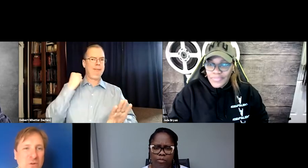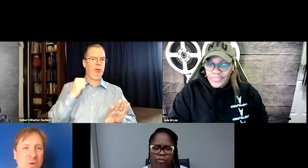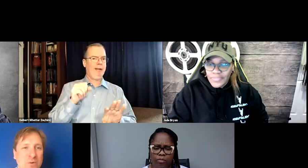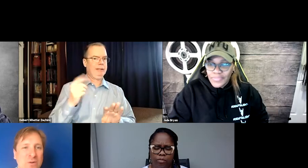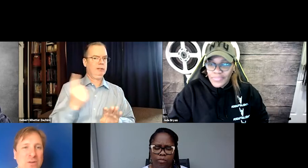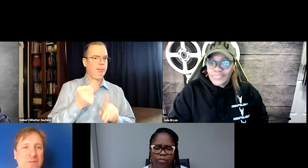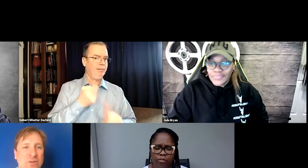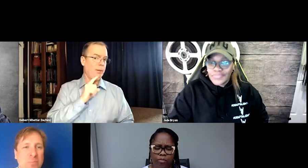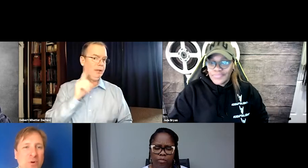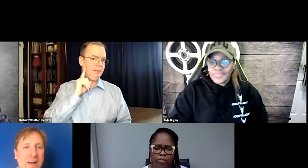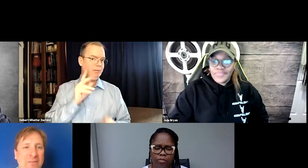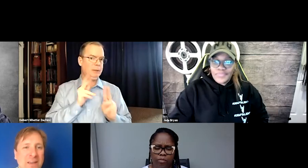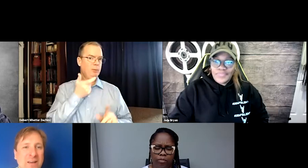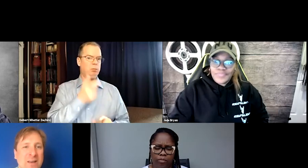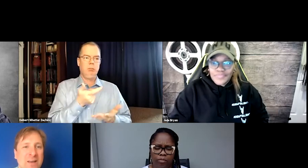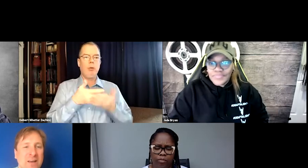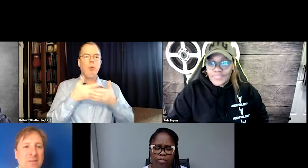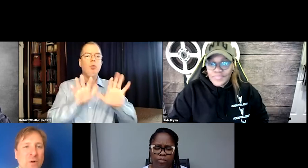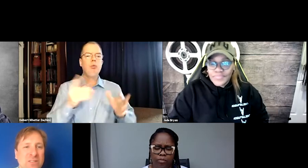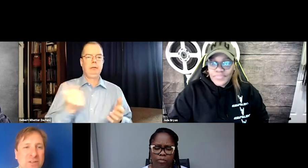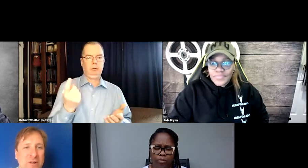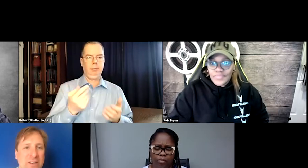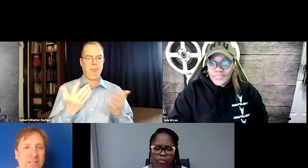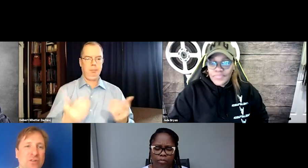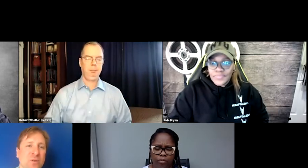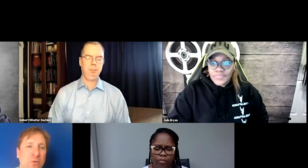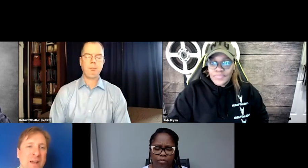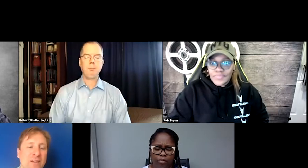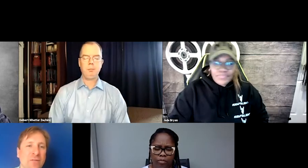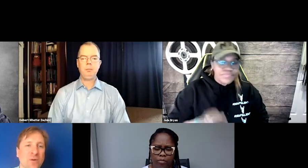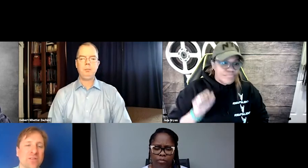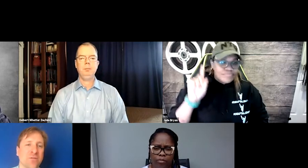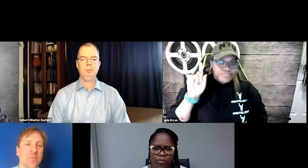So if you're depriving folks of lyrics and you're depriving folks